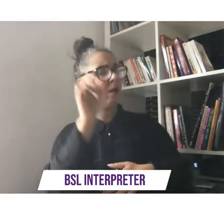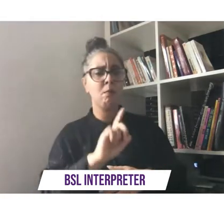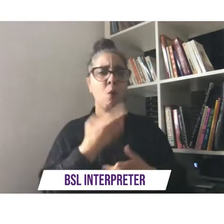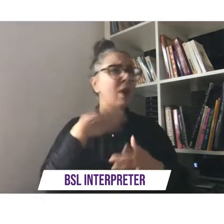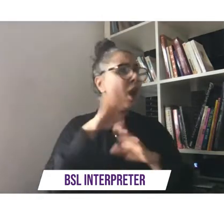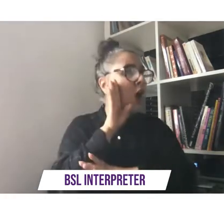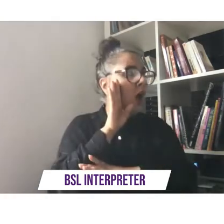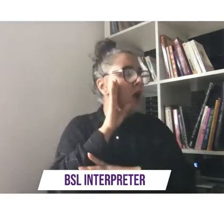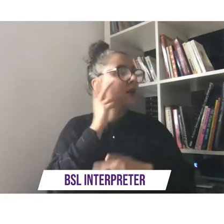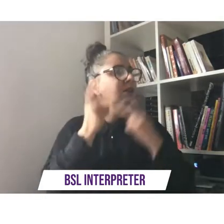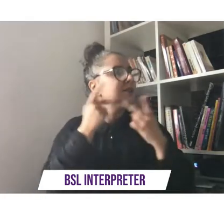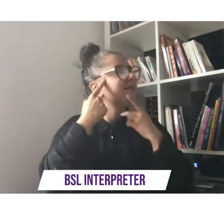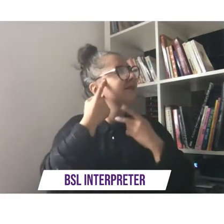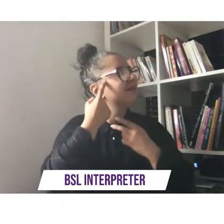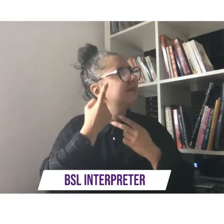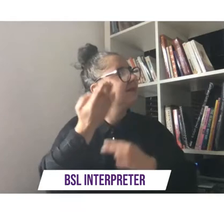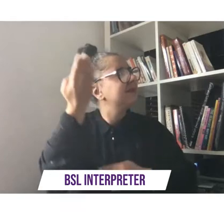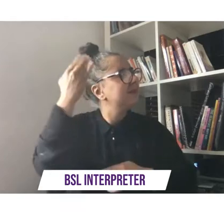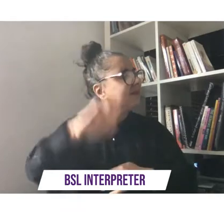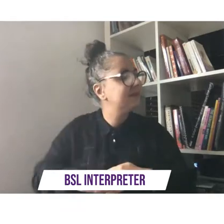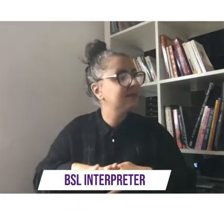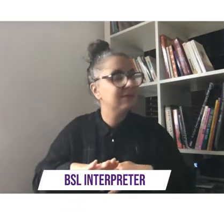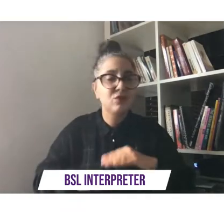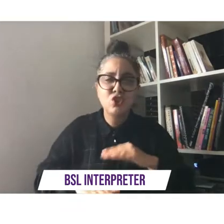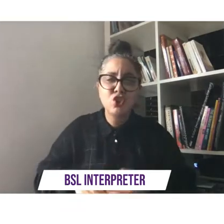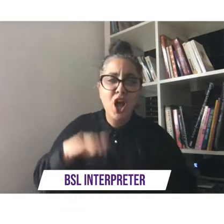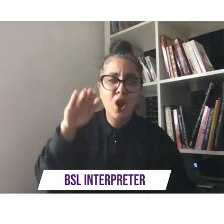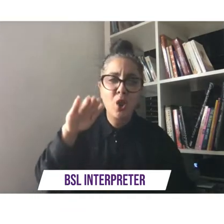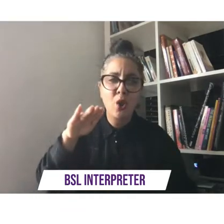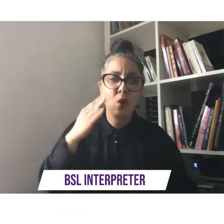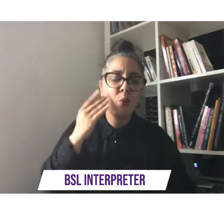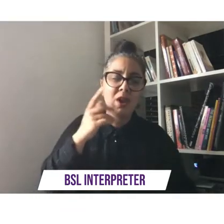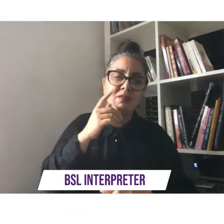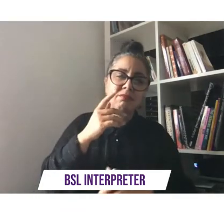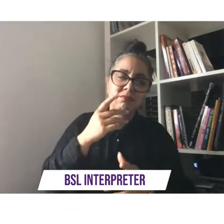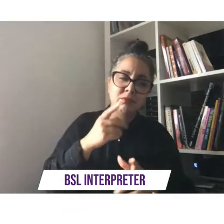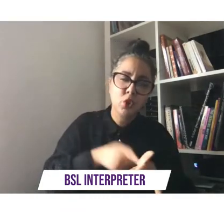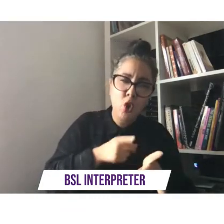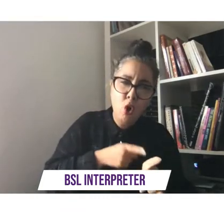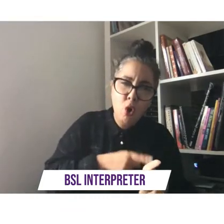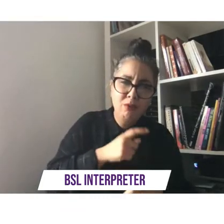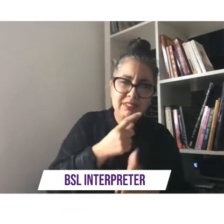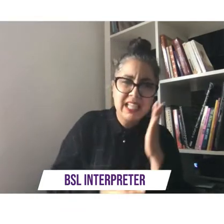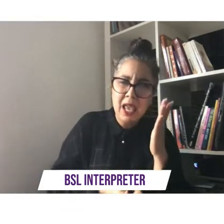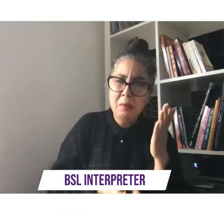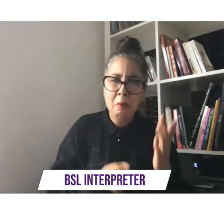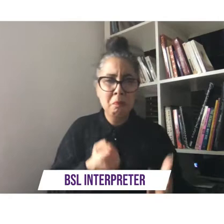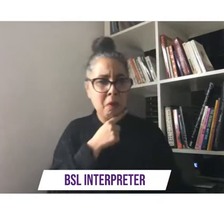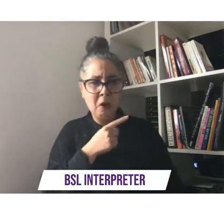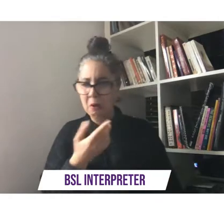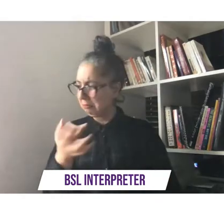my childhood as a as a young disabled uh boy not not really understanding why i was being treated